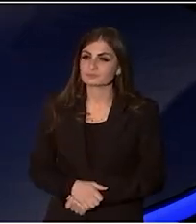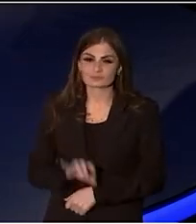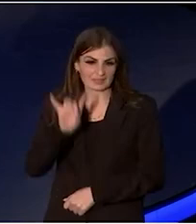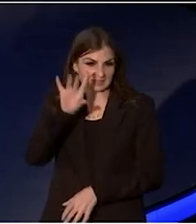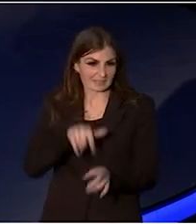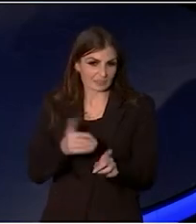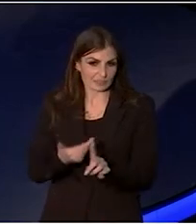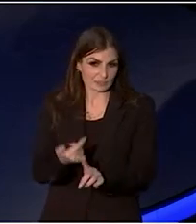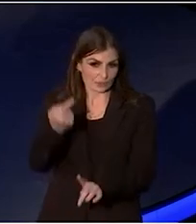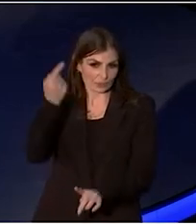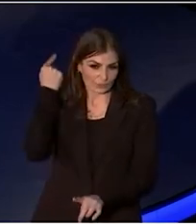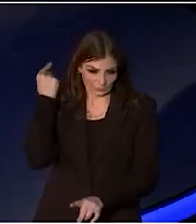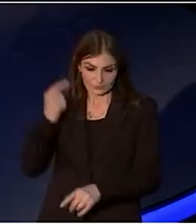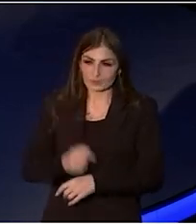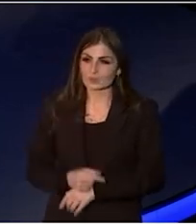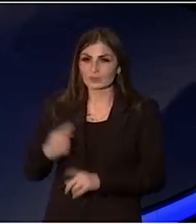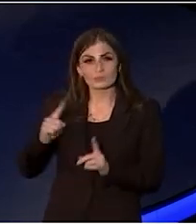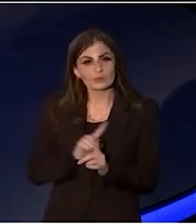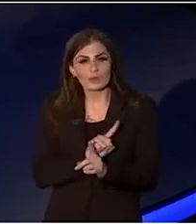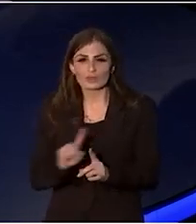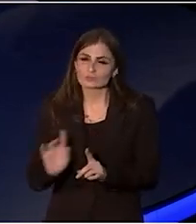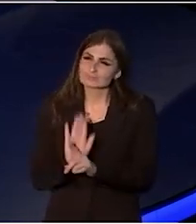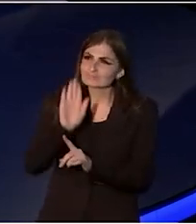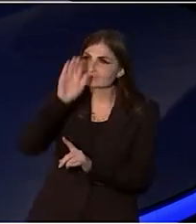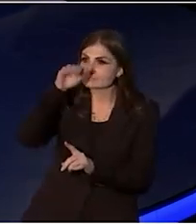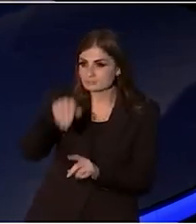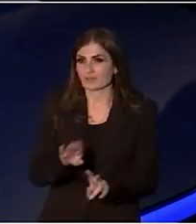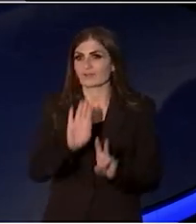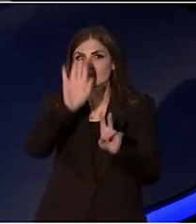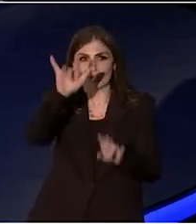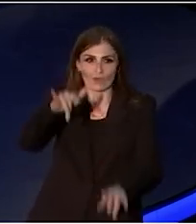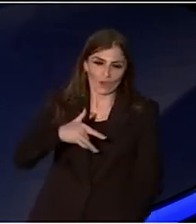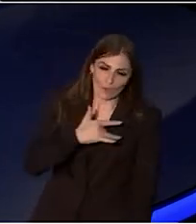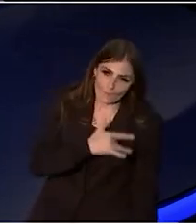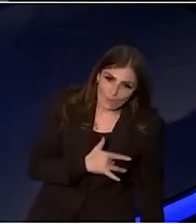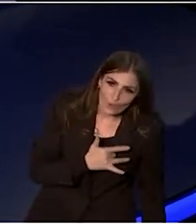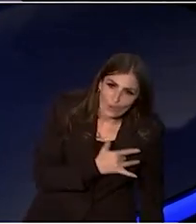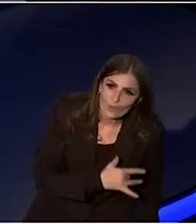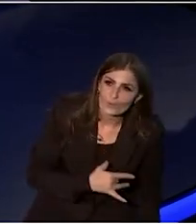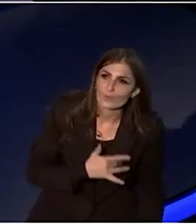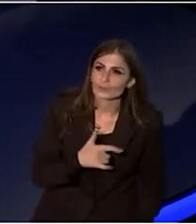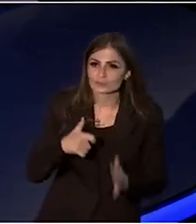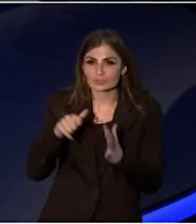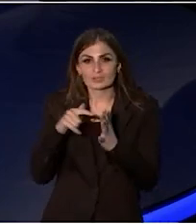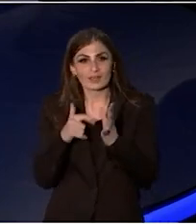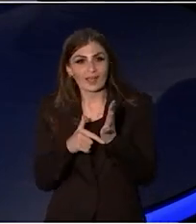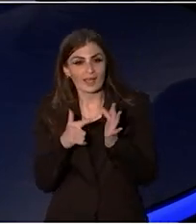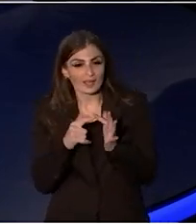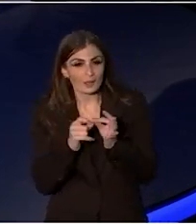And we went through all the emotions of Cate Blanchett's extraordinary performance there together.